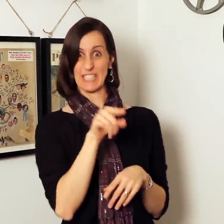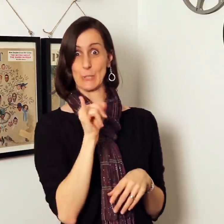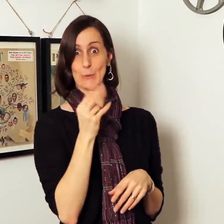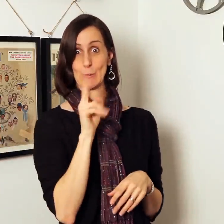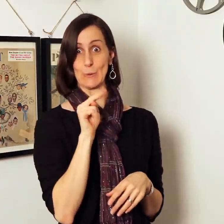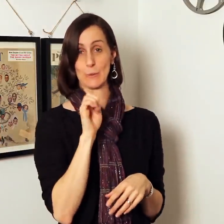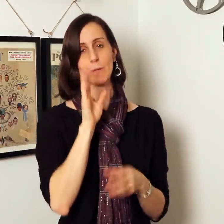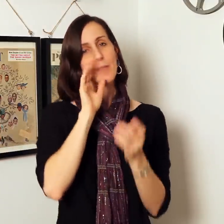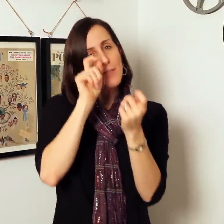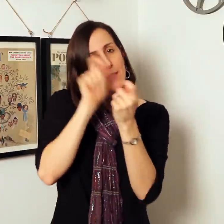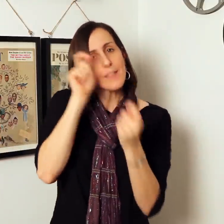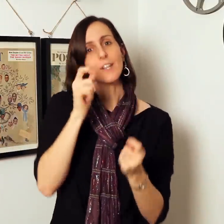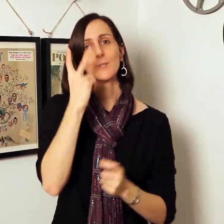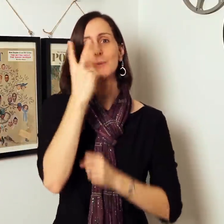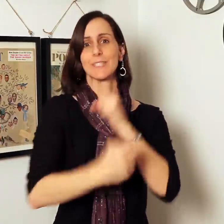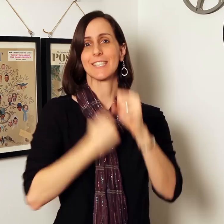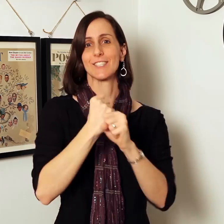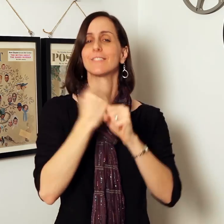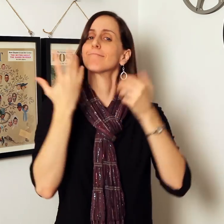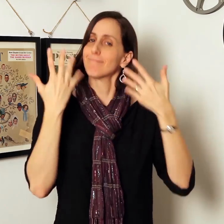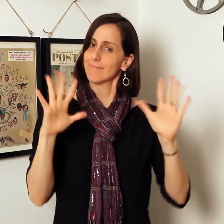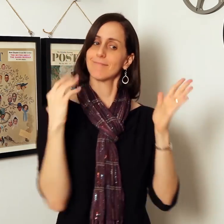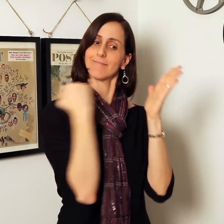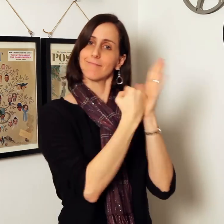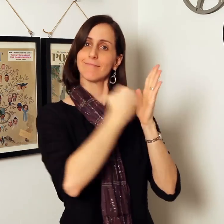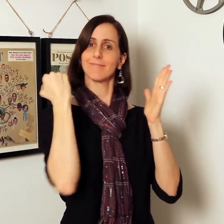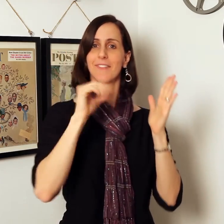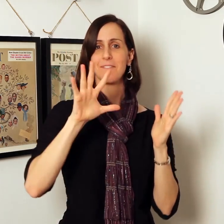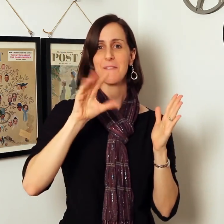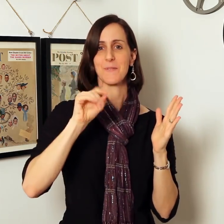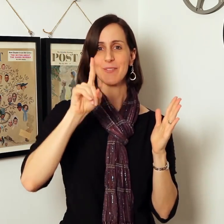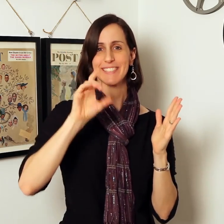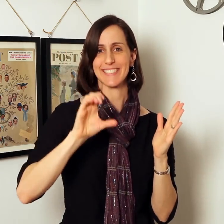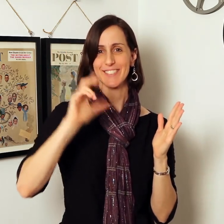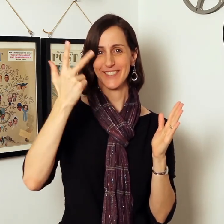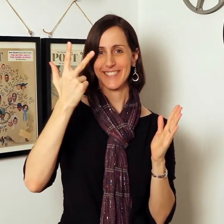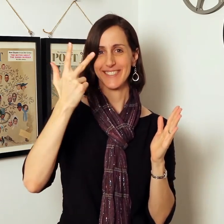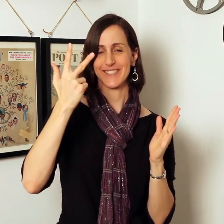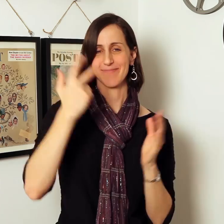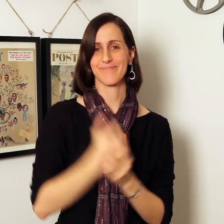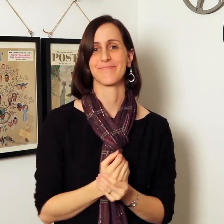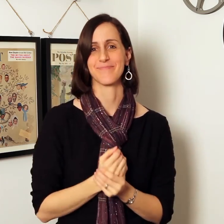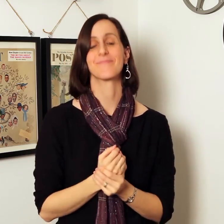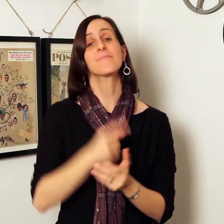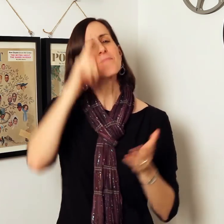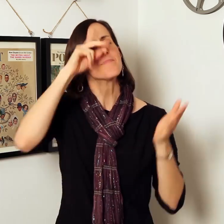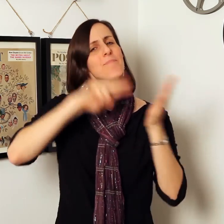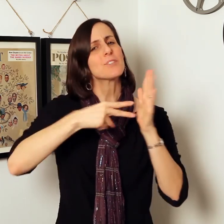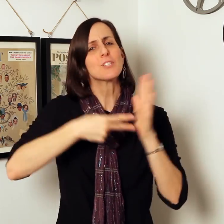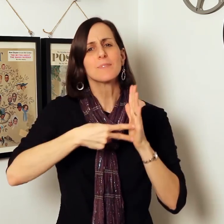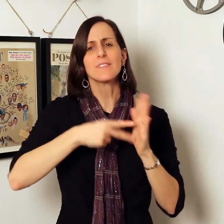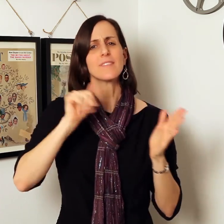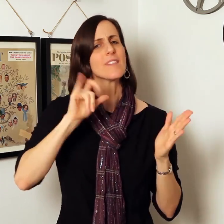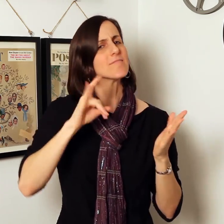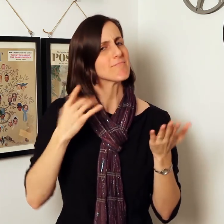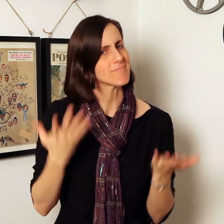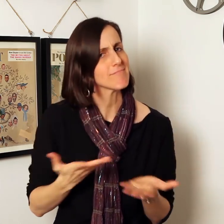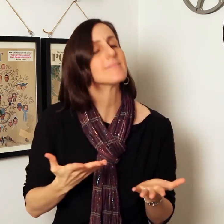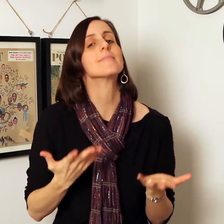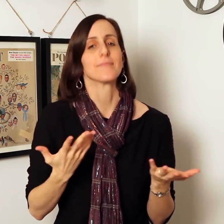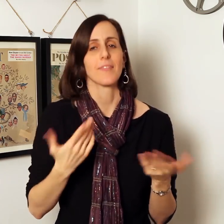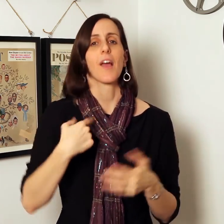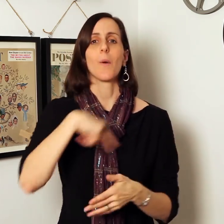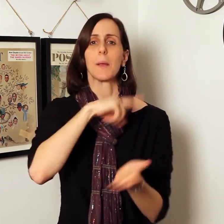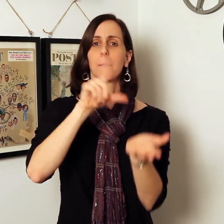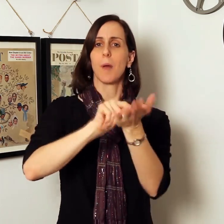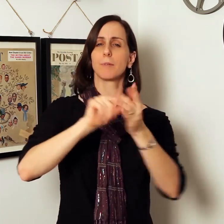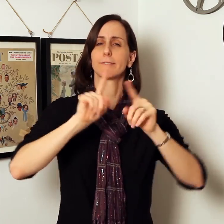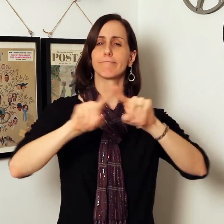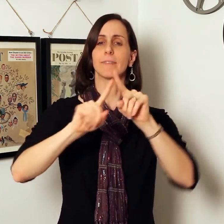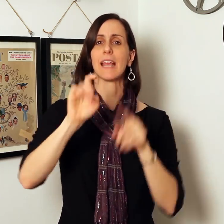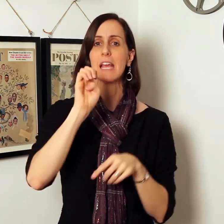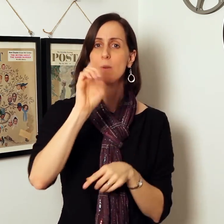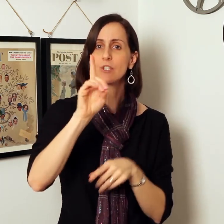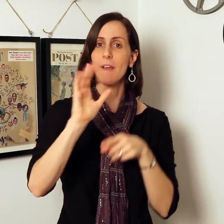In June, it'll be two years since ASLized has the 501(c)(3) status. The purpose of ASLized is to publish educational videos